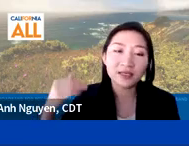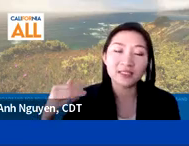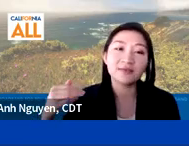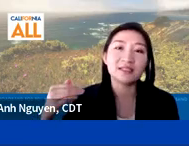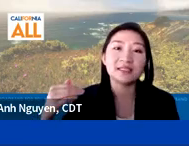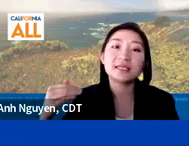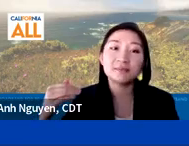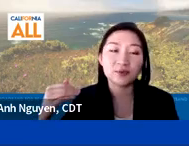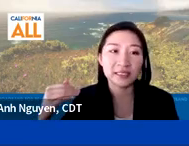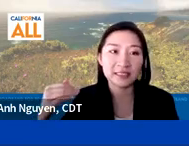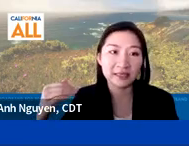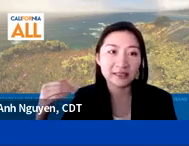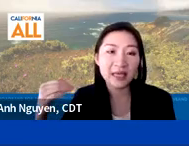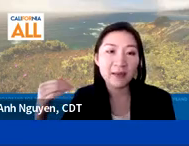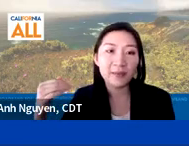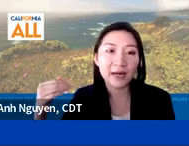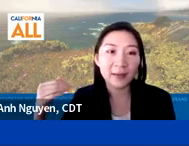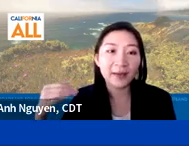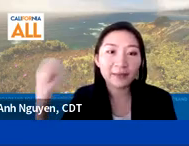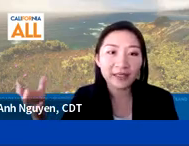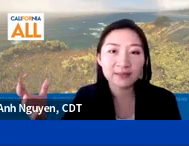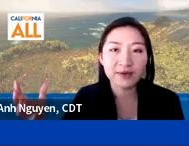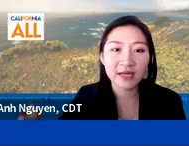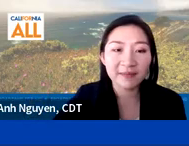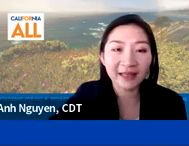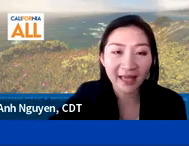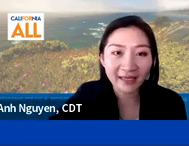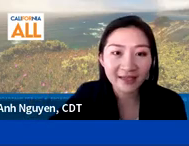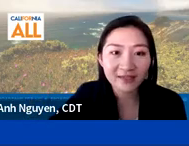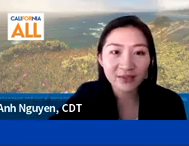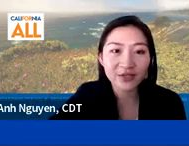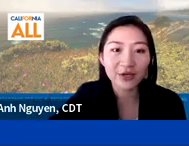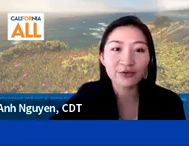in the next few slides in more detail. But I would like to bring up Gladys to